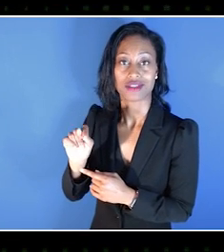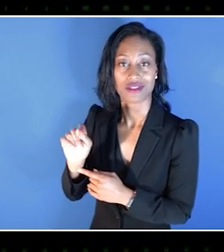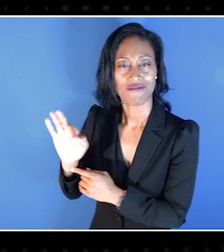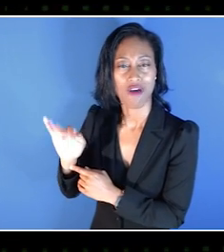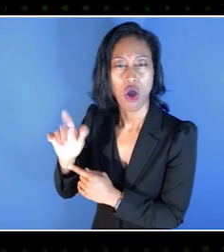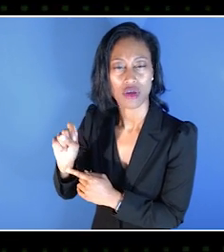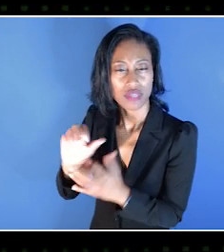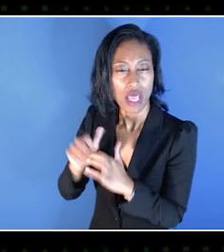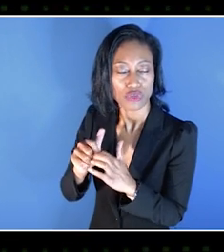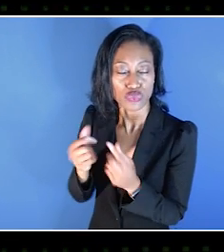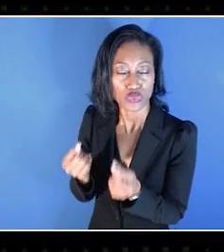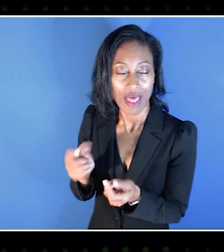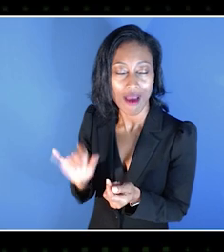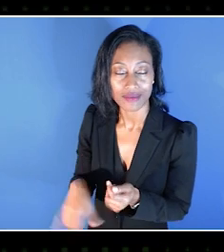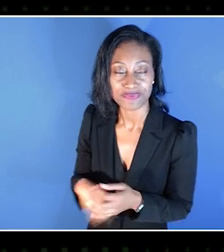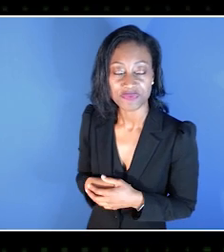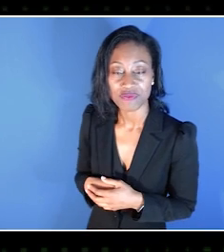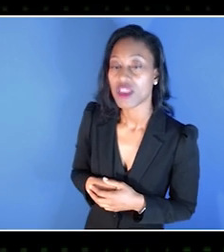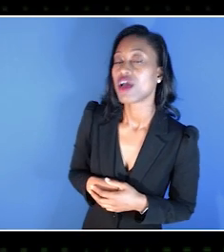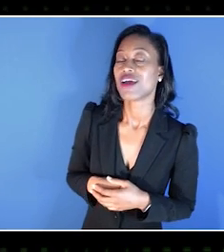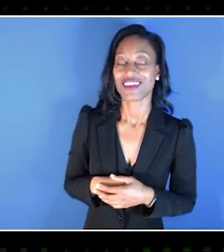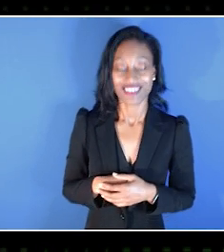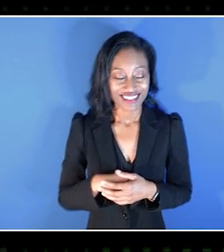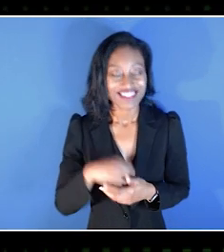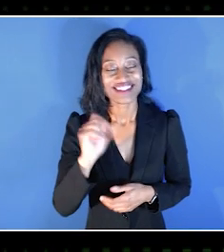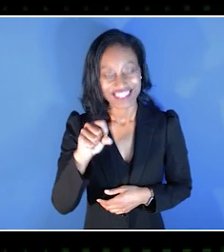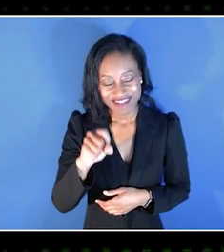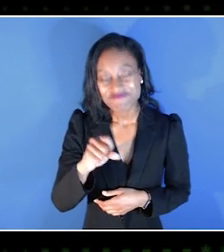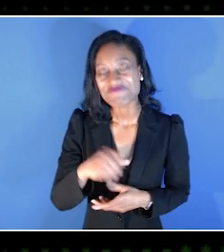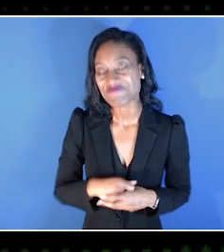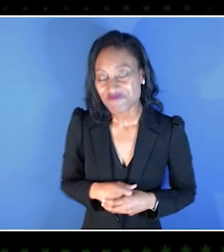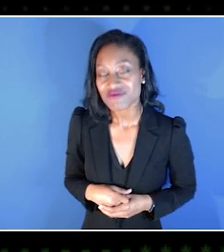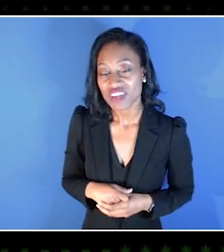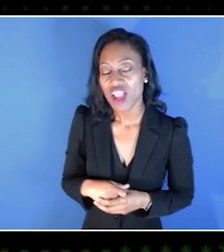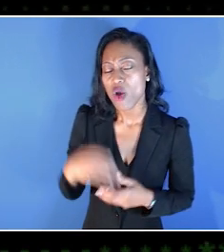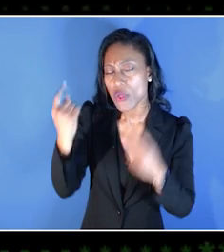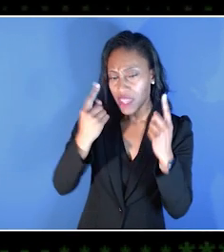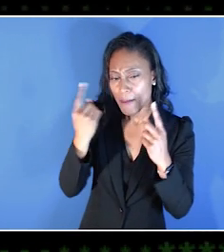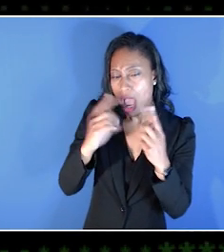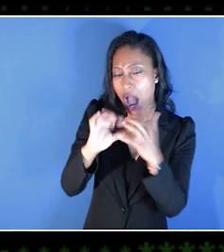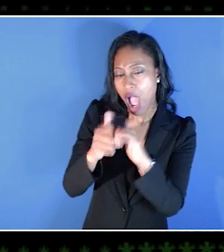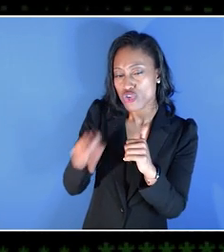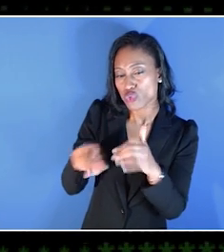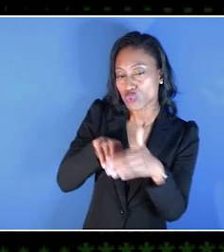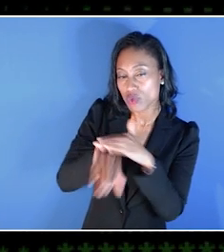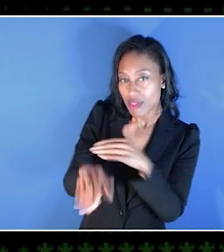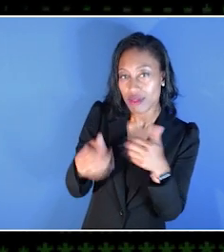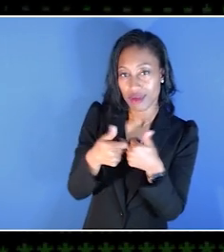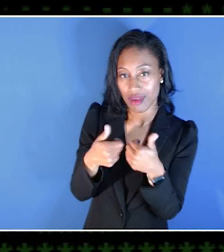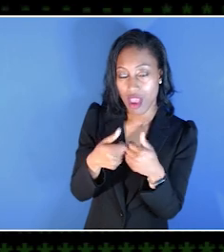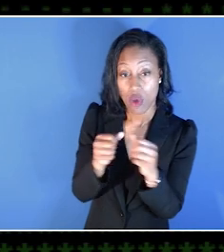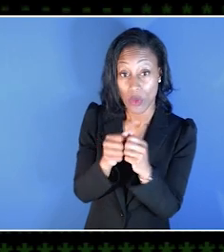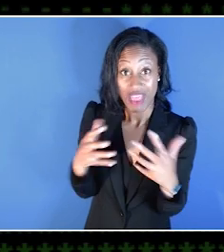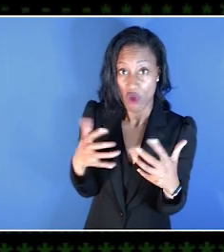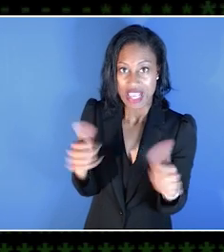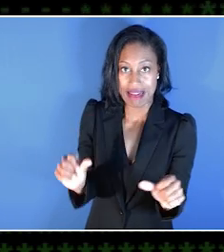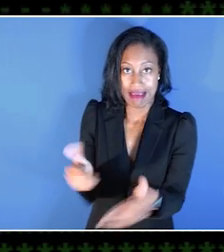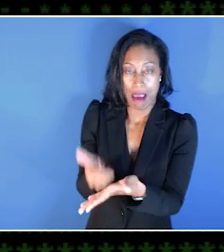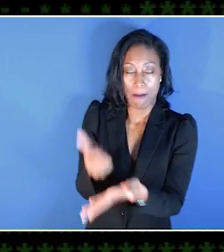Yeah, so I think one of the things we're really looking at is how can they actually go into the game without any help.